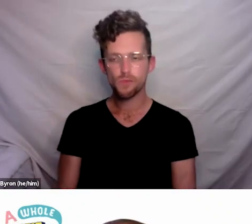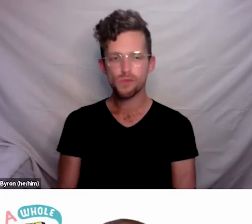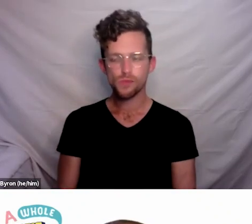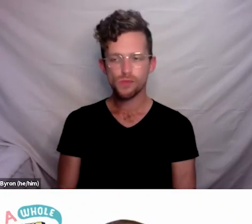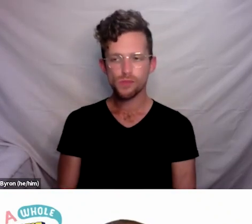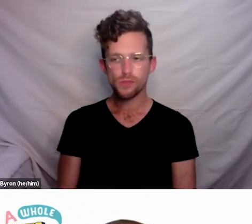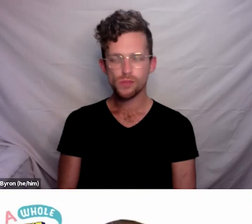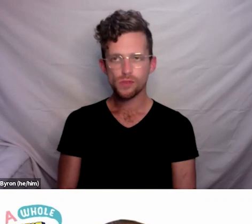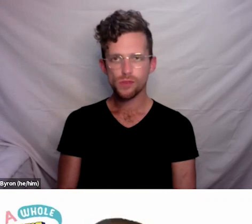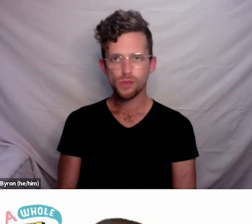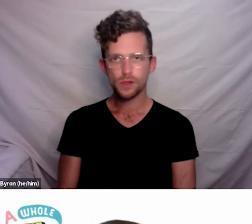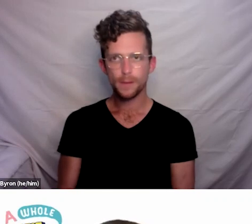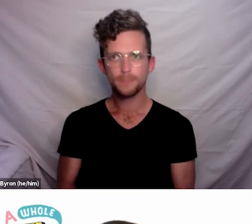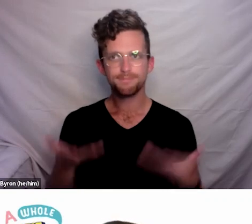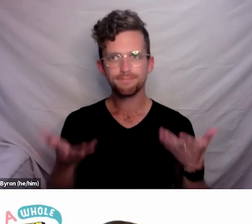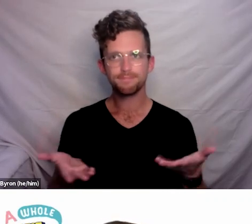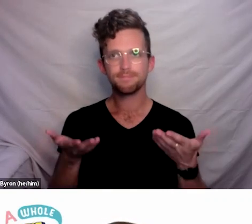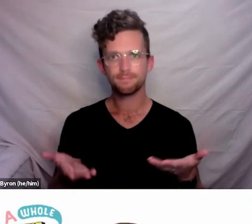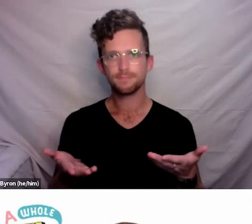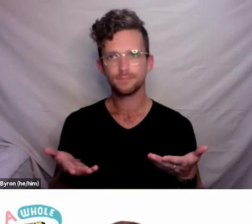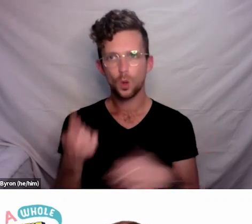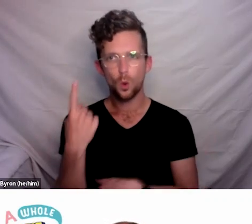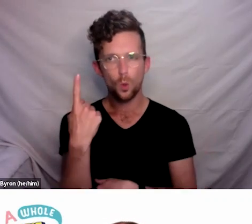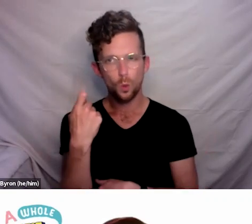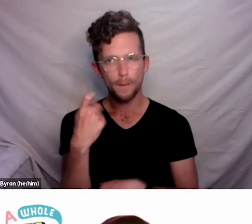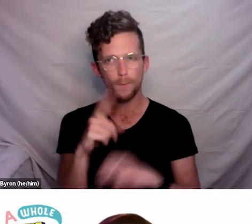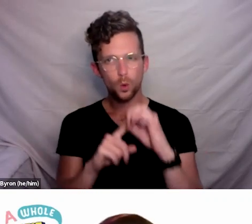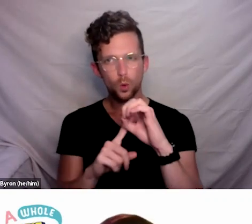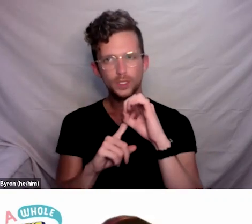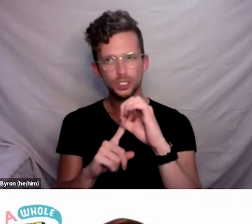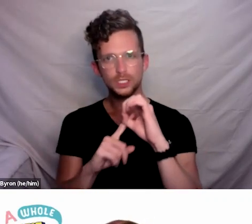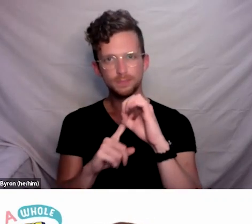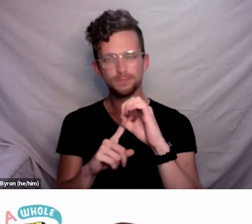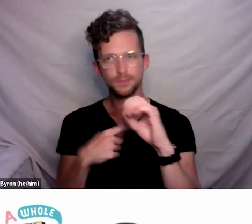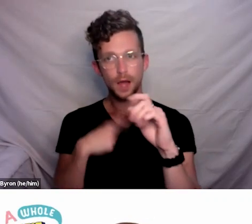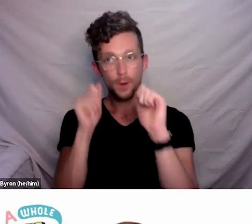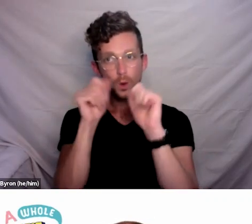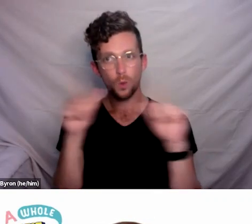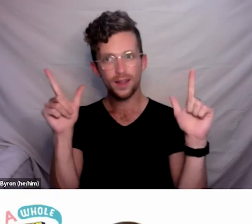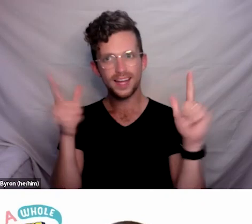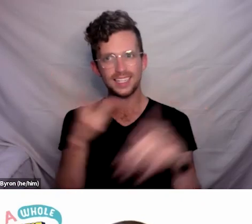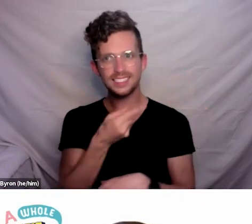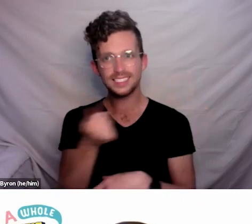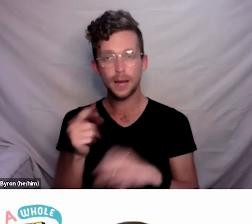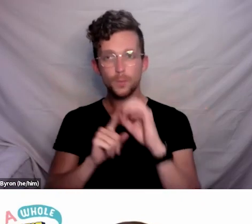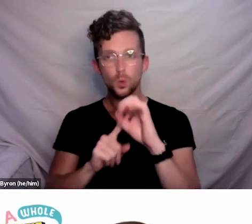Now we’ve got- I’m going to go to one more question. I realize that there are some questions that we haven’t answered so,